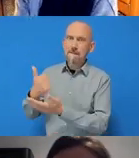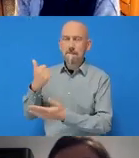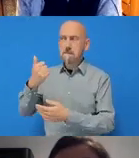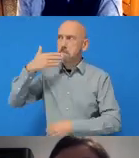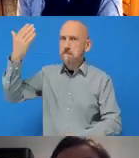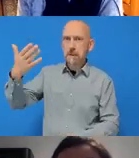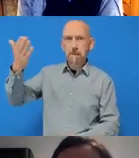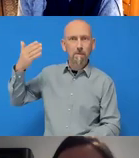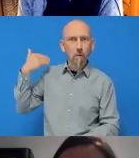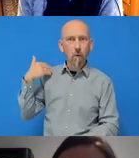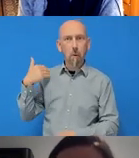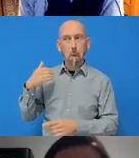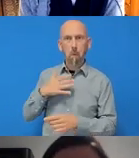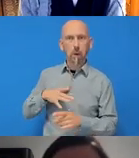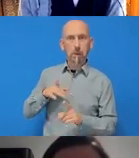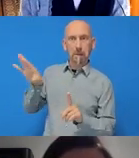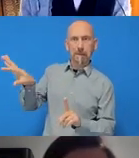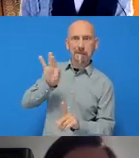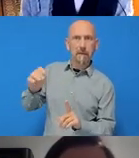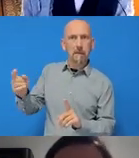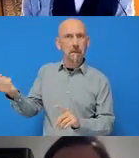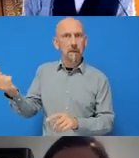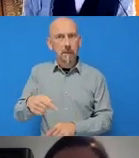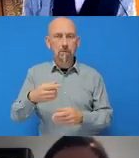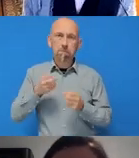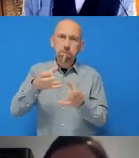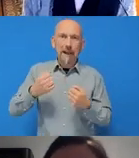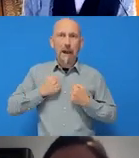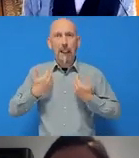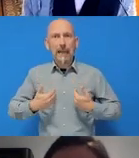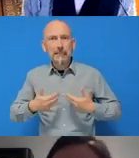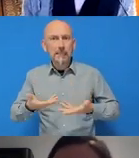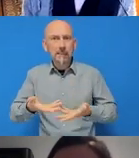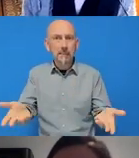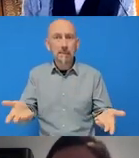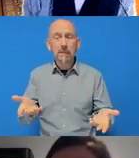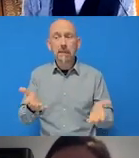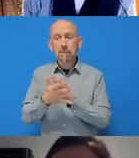and you would like them to come and talk to R-Ladies, please do give us their details or reach out to them and we'd be